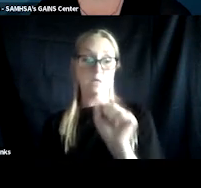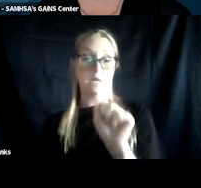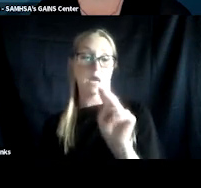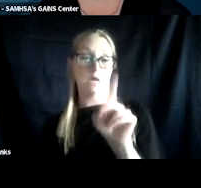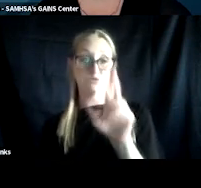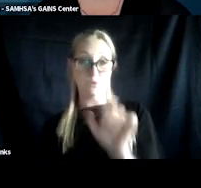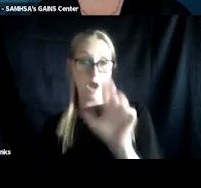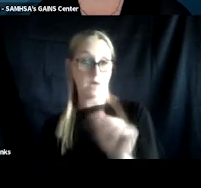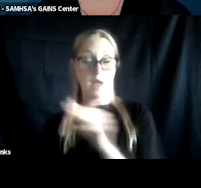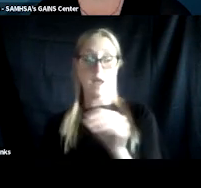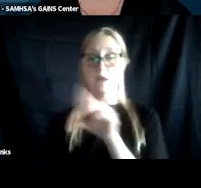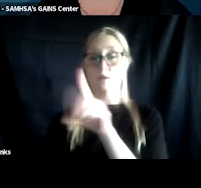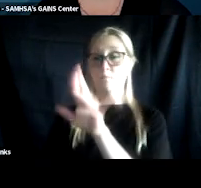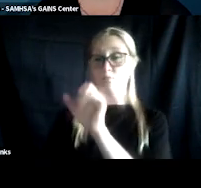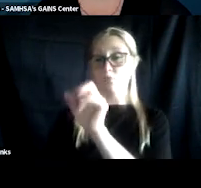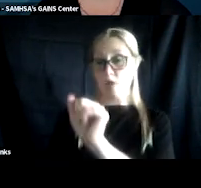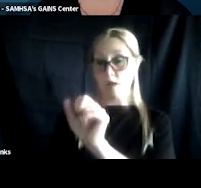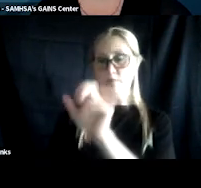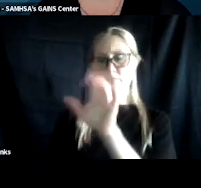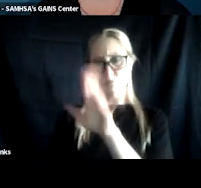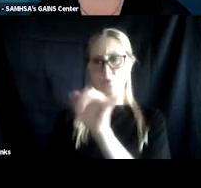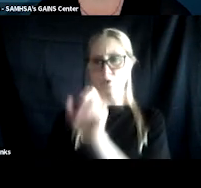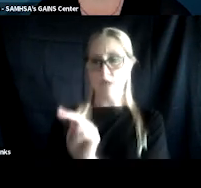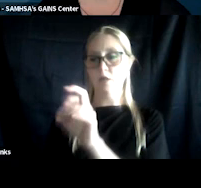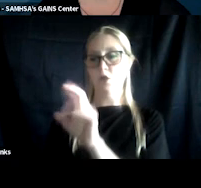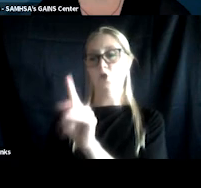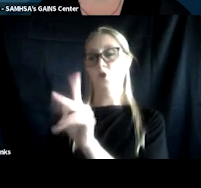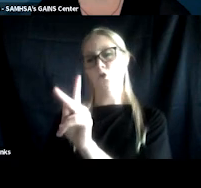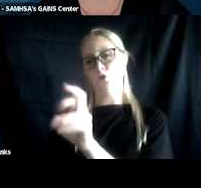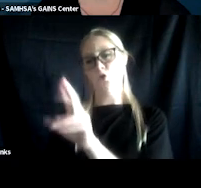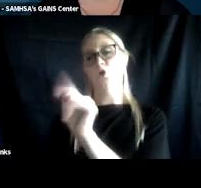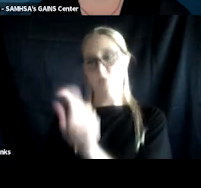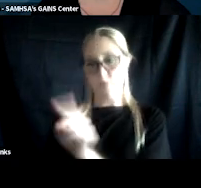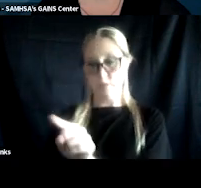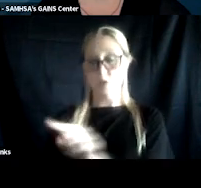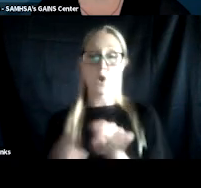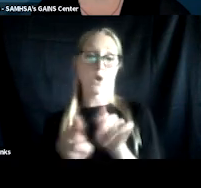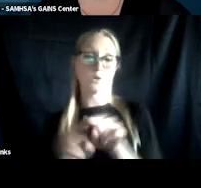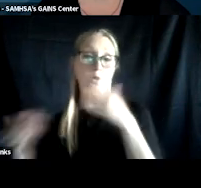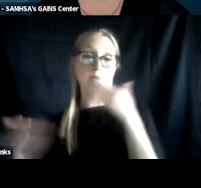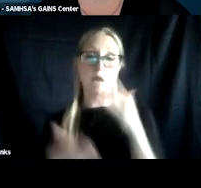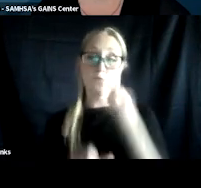both VJO Specialists. I would also like to thank all of you who are attending today that are veterans.